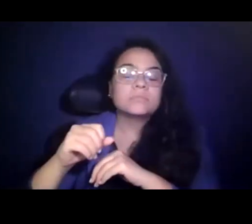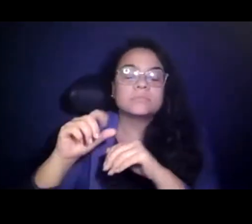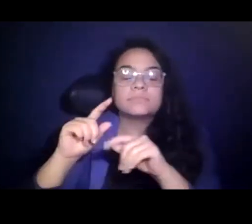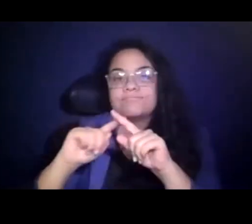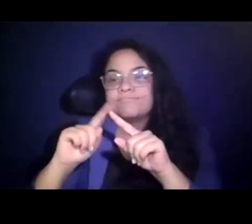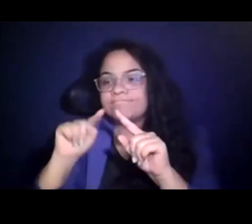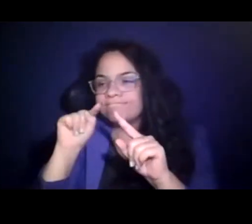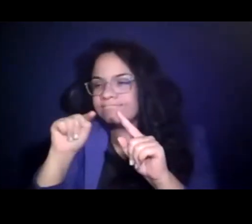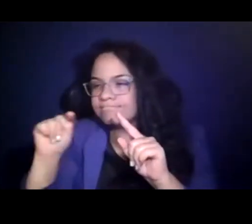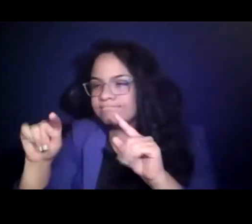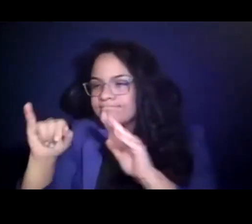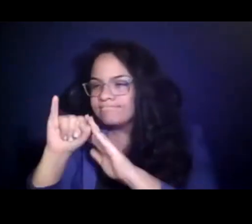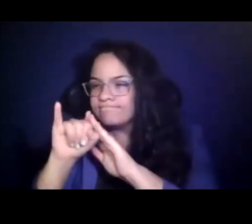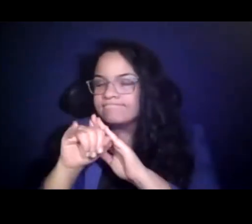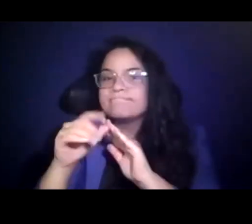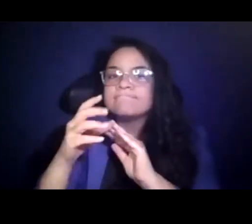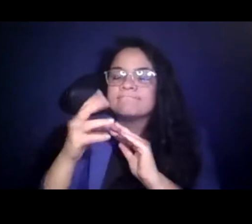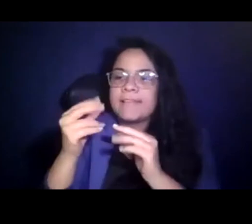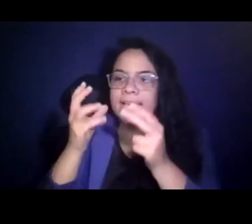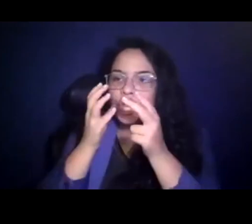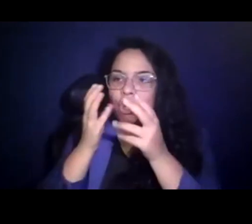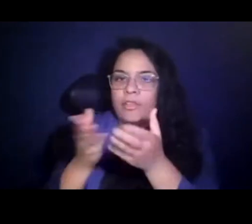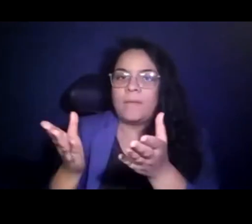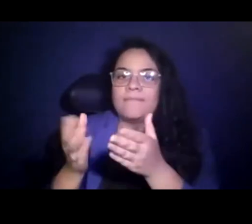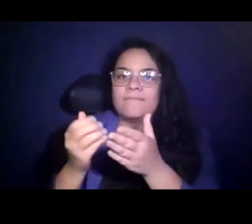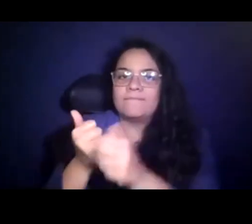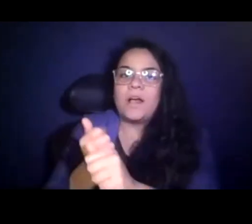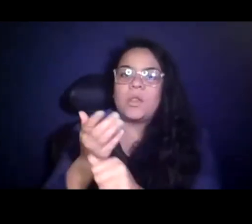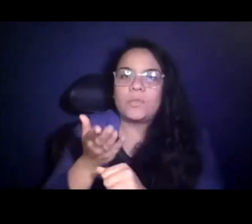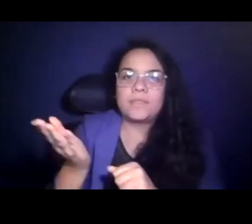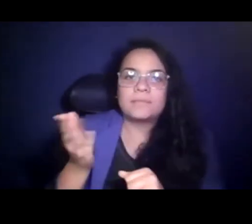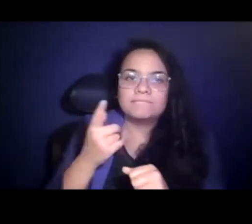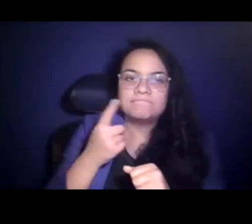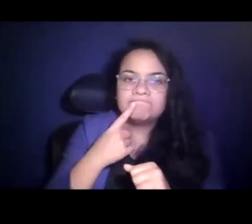15:18:52 the lead of these riders. 15:18:56 They should follow the lead of these riders to update emergency plans.